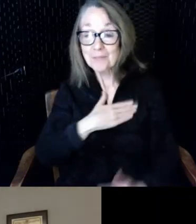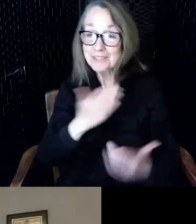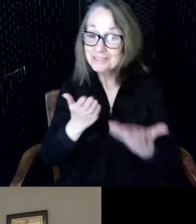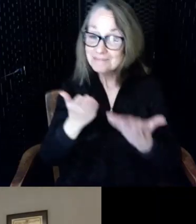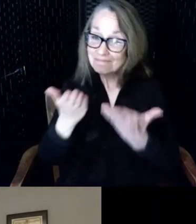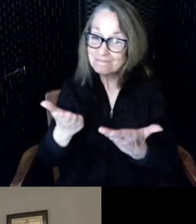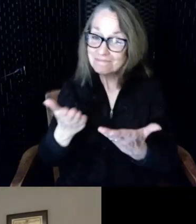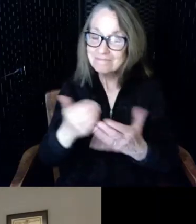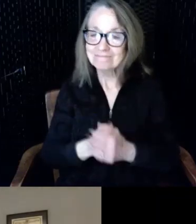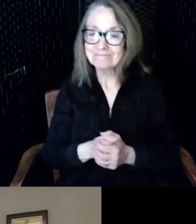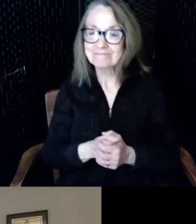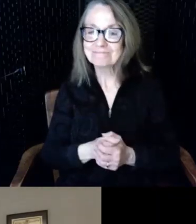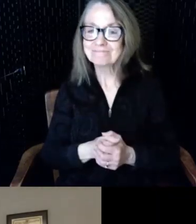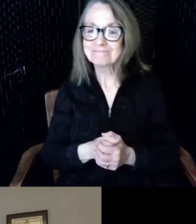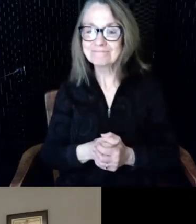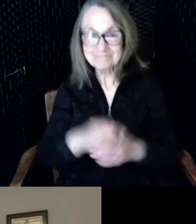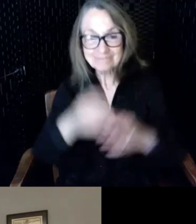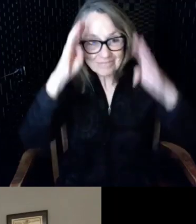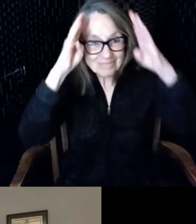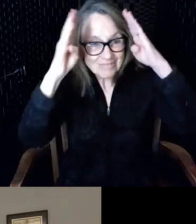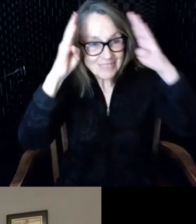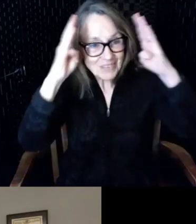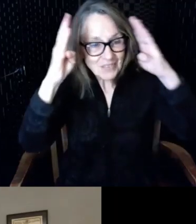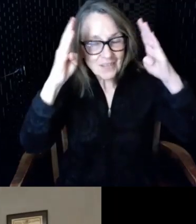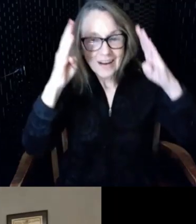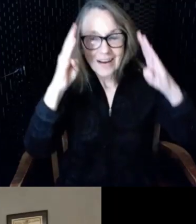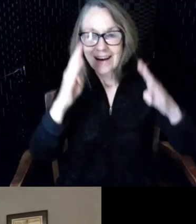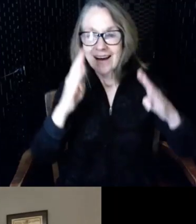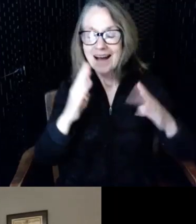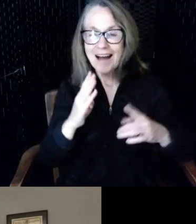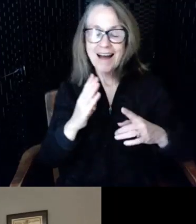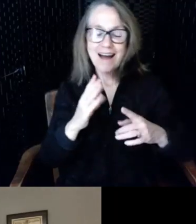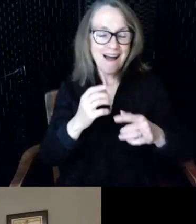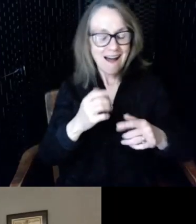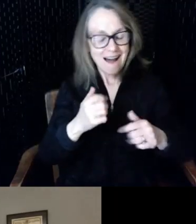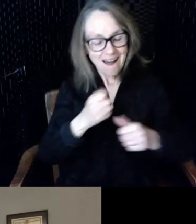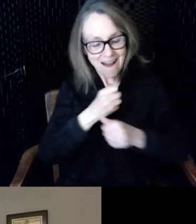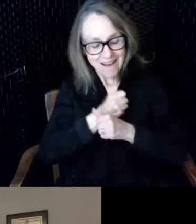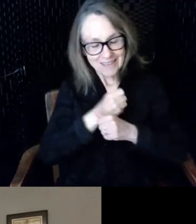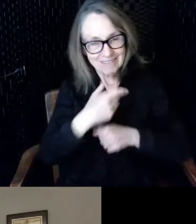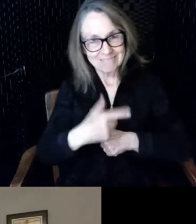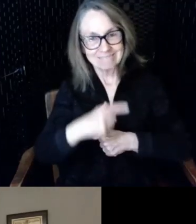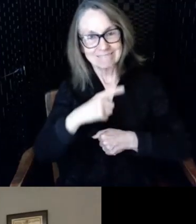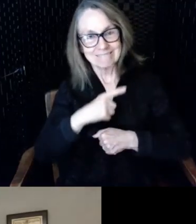hello everyone and I love following Myron thinking and listening to his